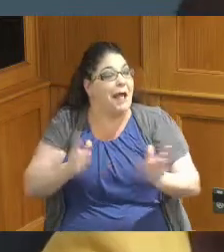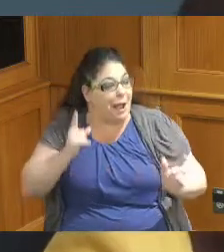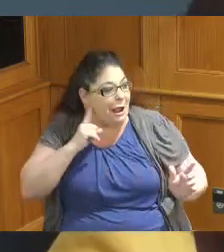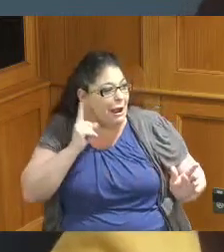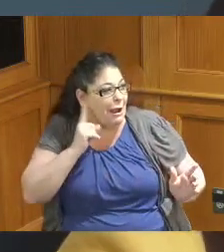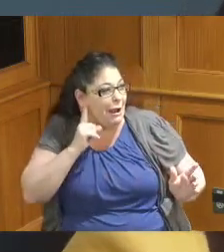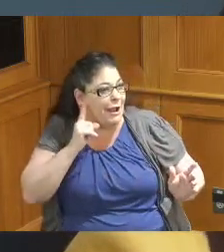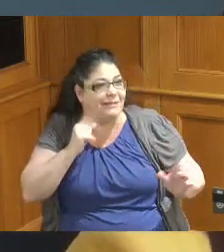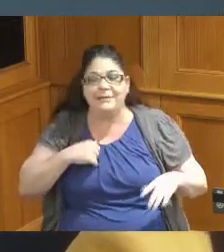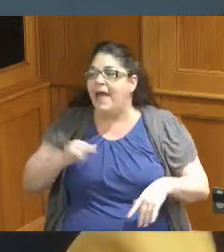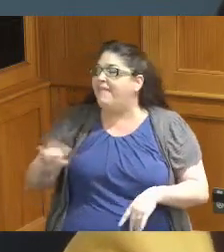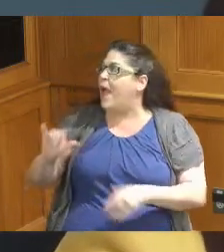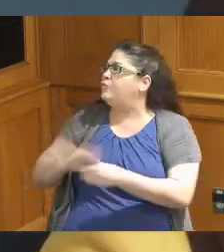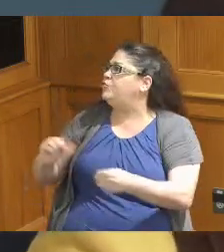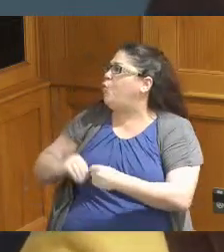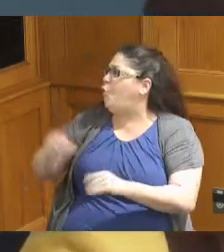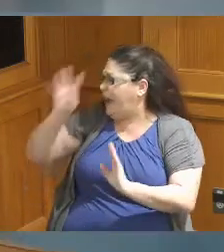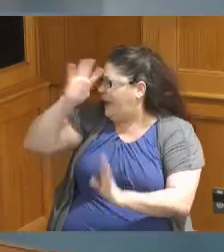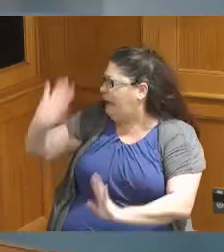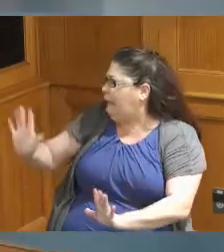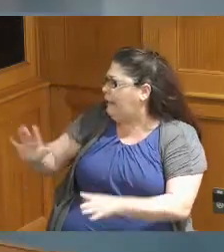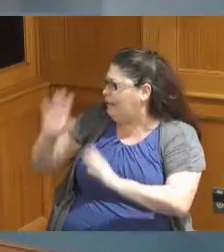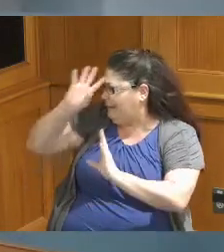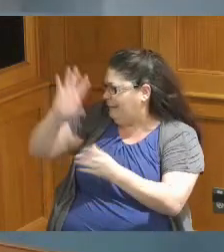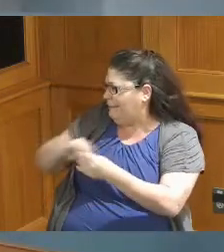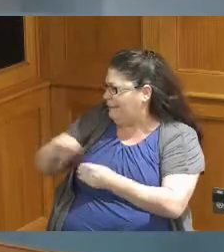that was a story thank you so much